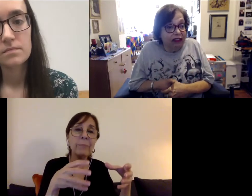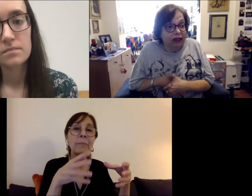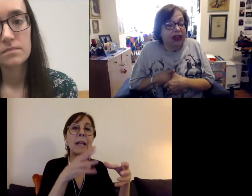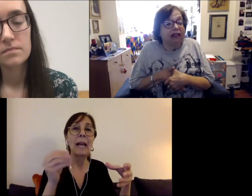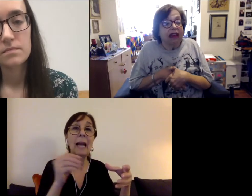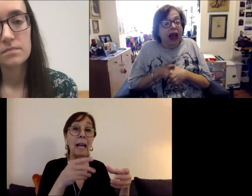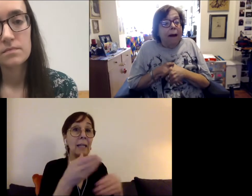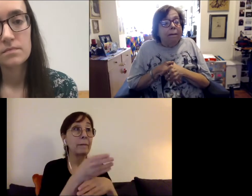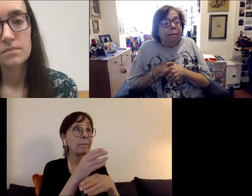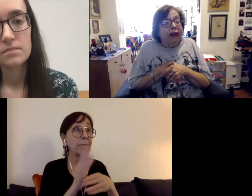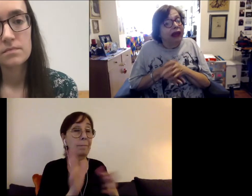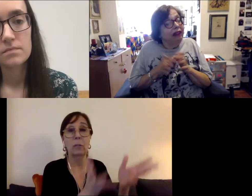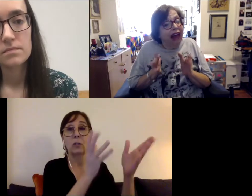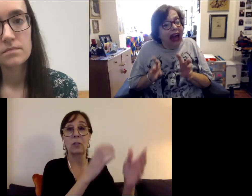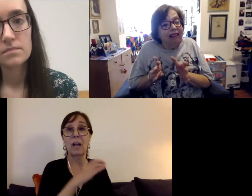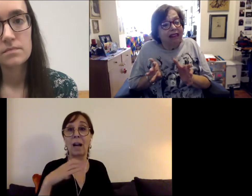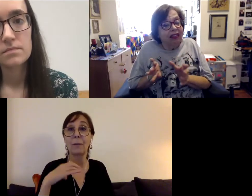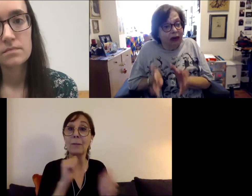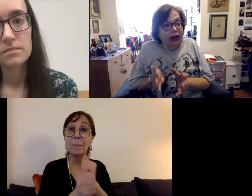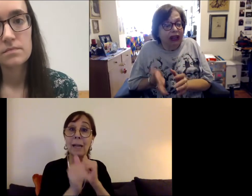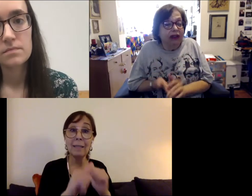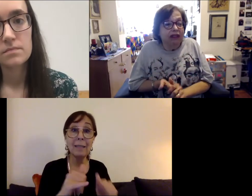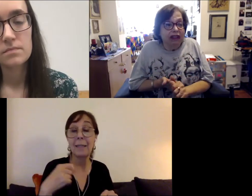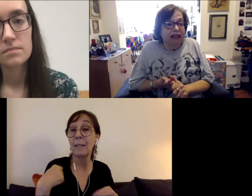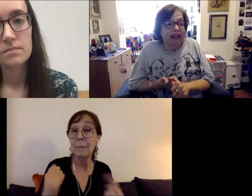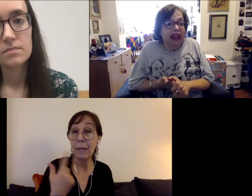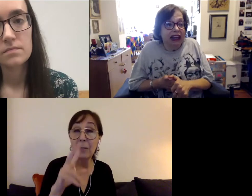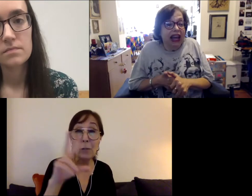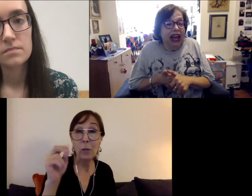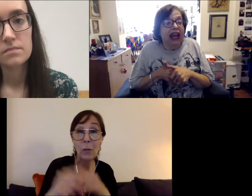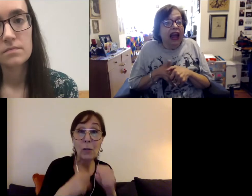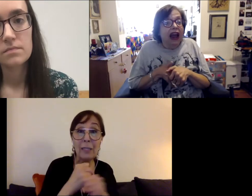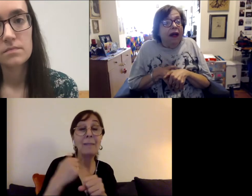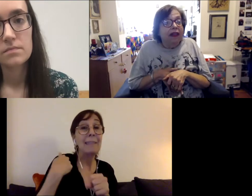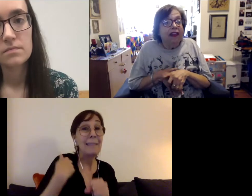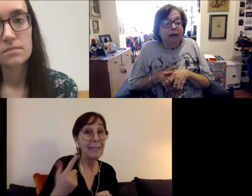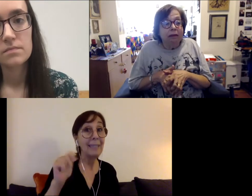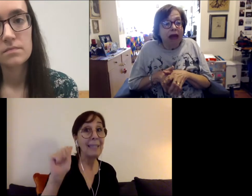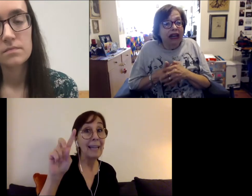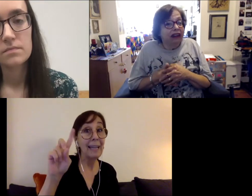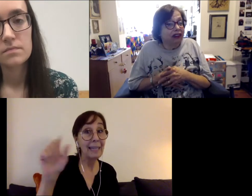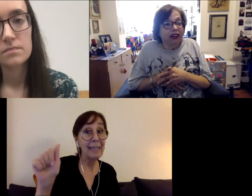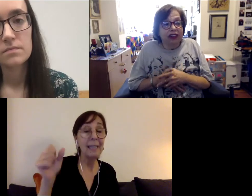do this. In the last 30 years since the ADA, there been many additional things